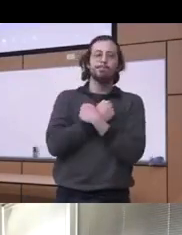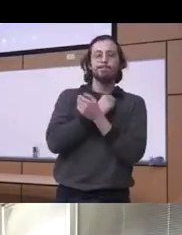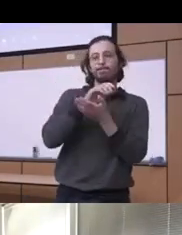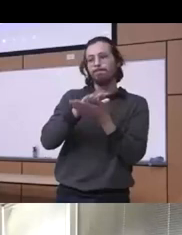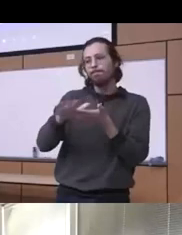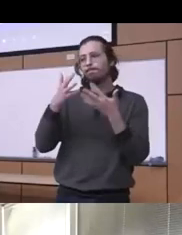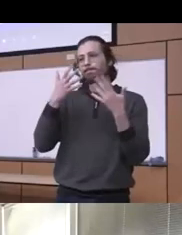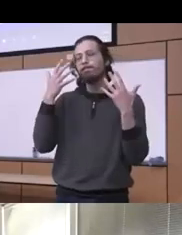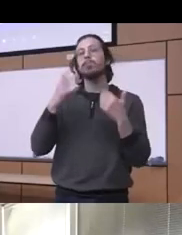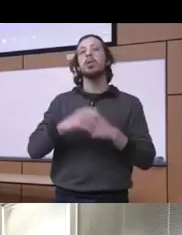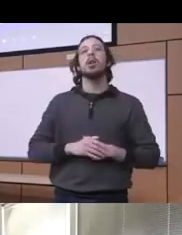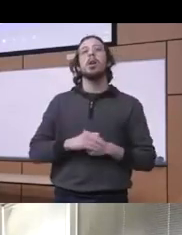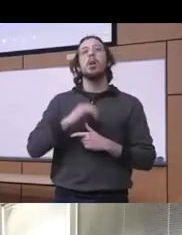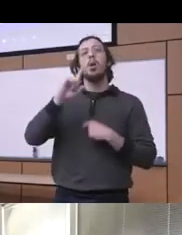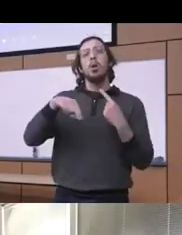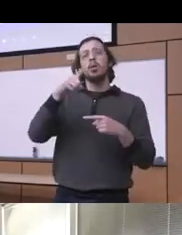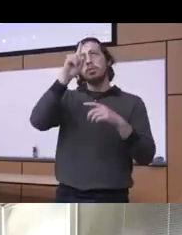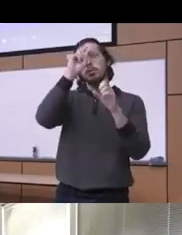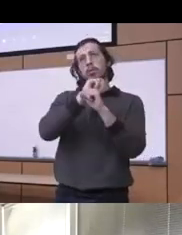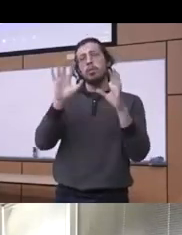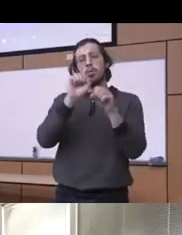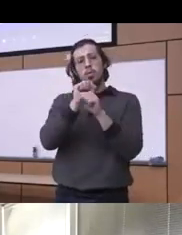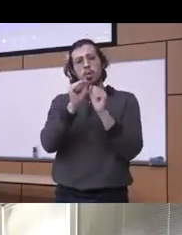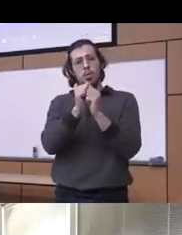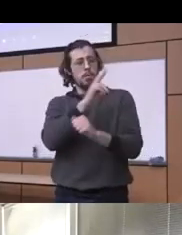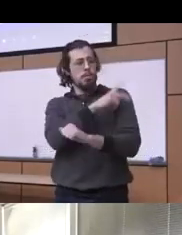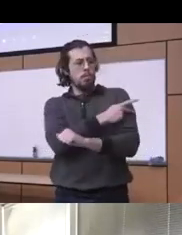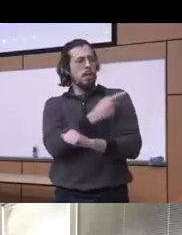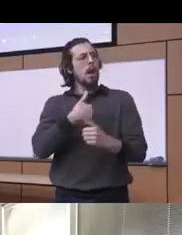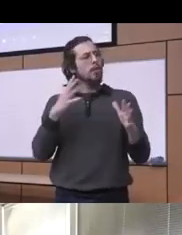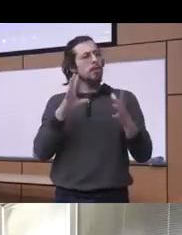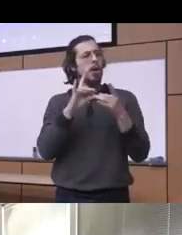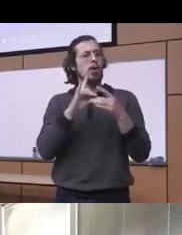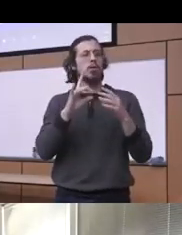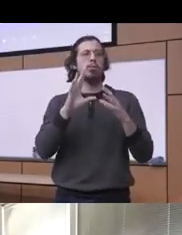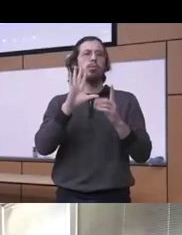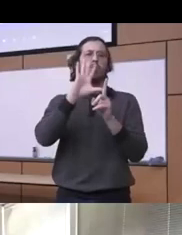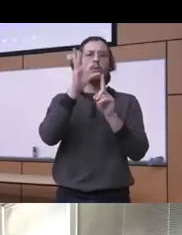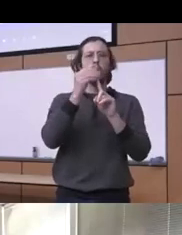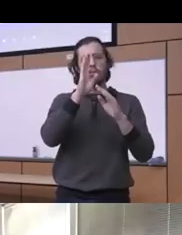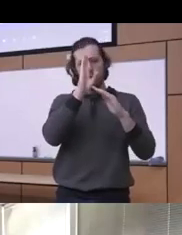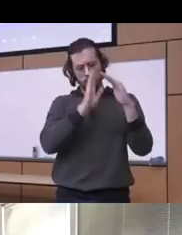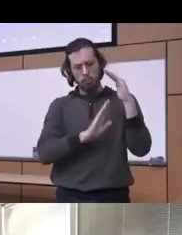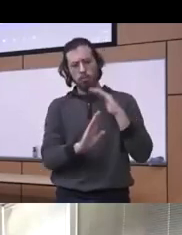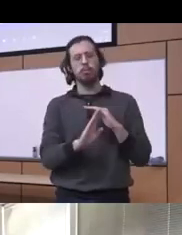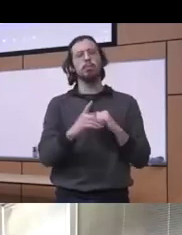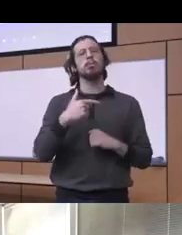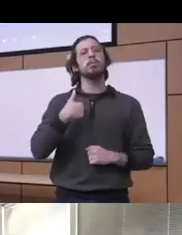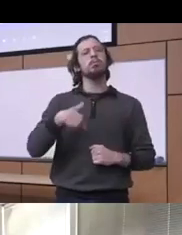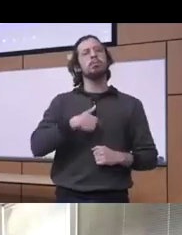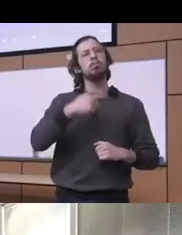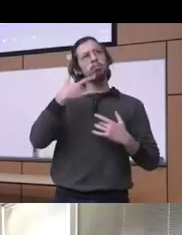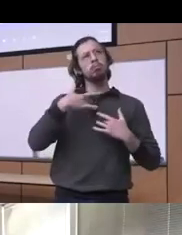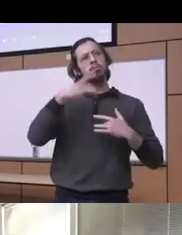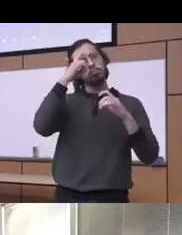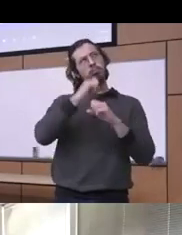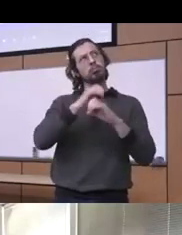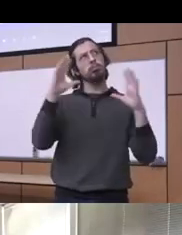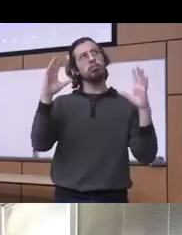working with patients I talked about the cultural humility you know uh we we think we think more of